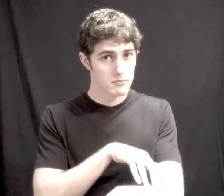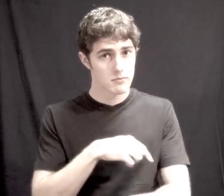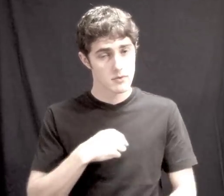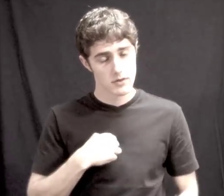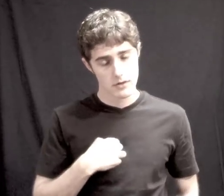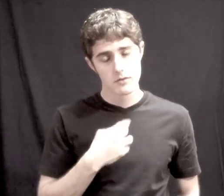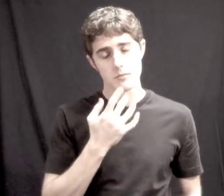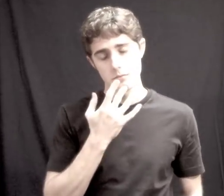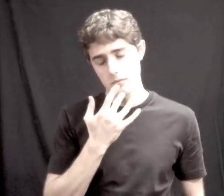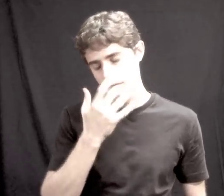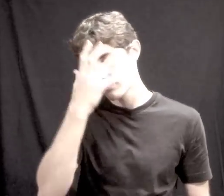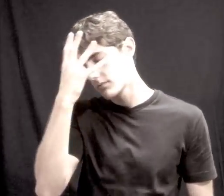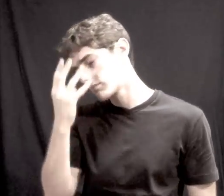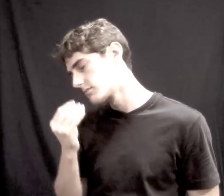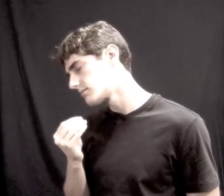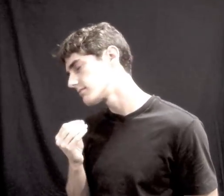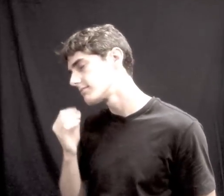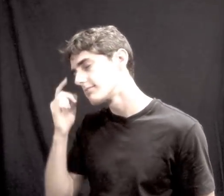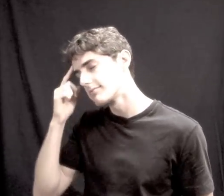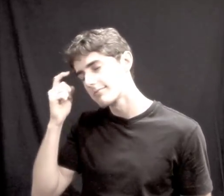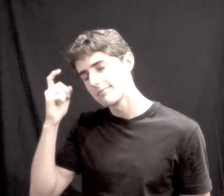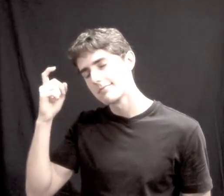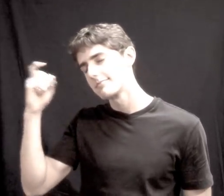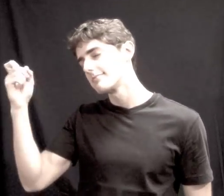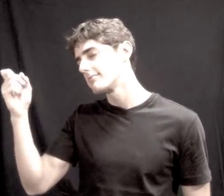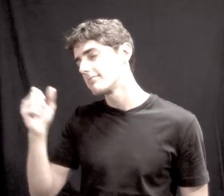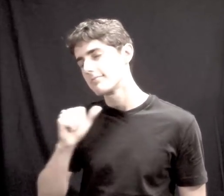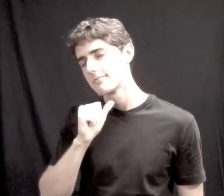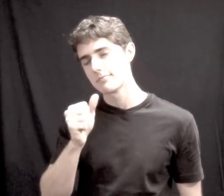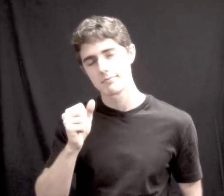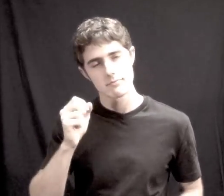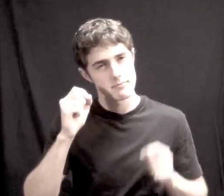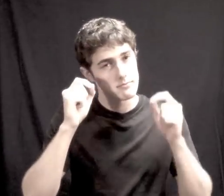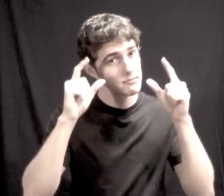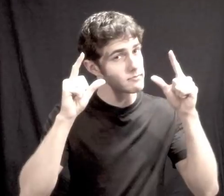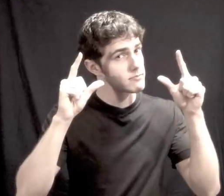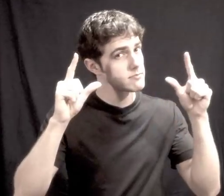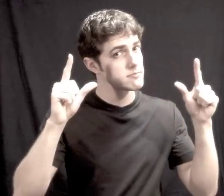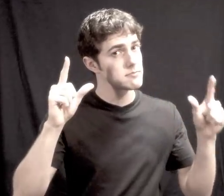It's hard to say that I'd rather stay I PREFER SLEEP, DREAM, Awake when I'm asleep NOT AWAKE